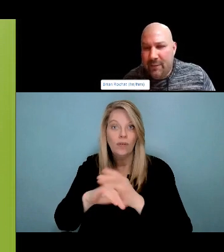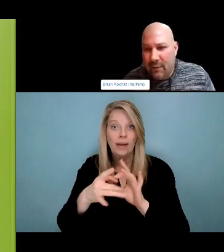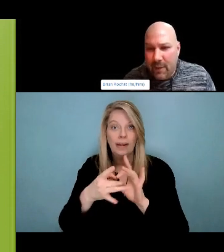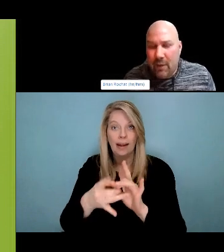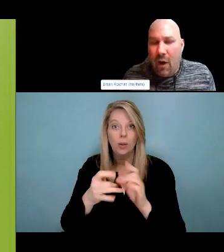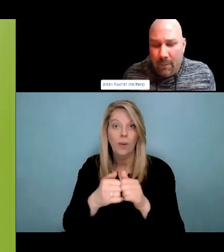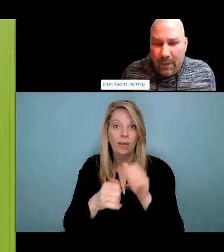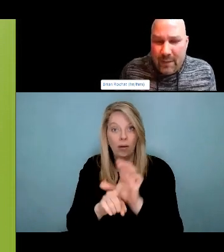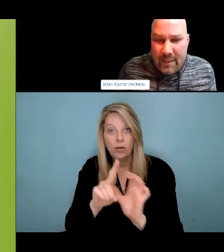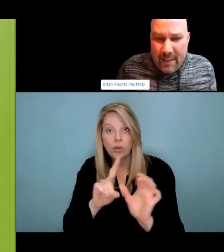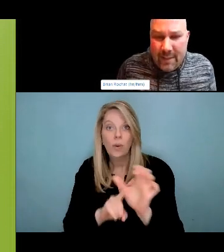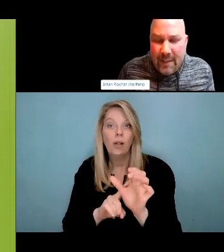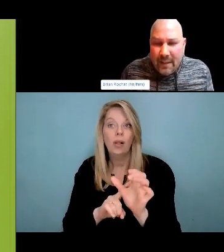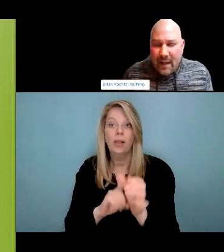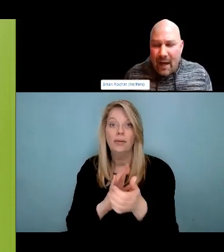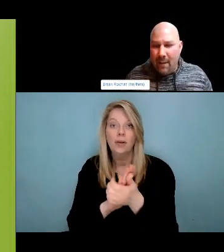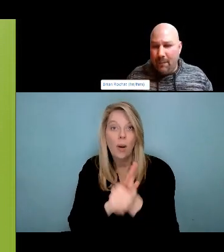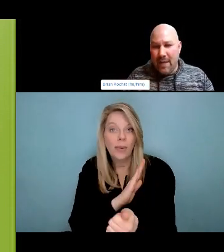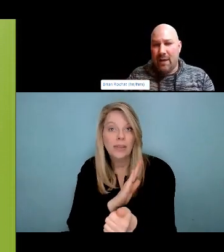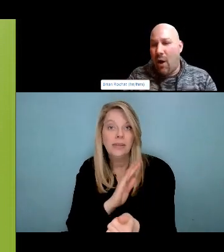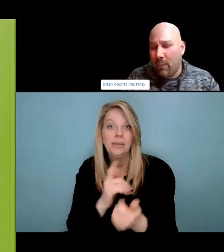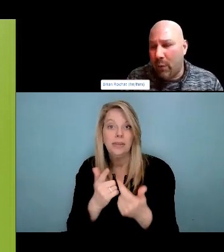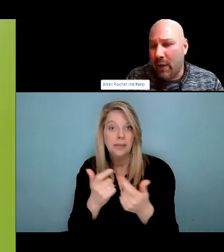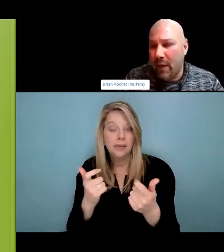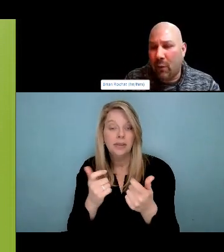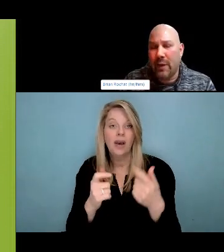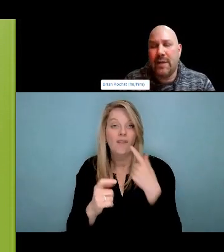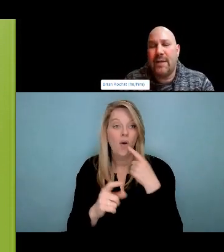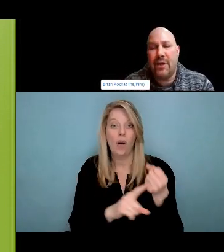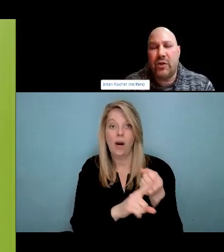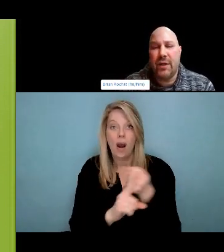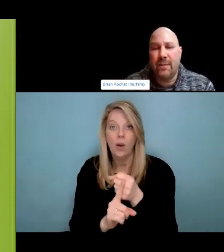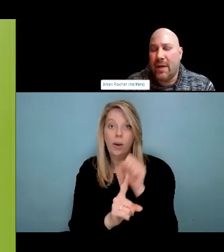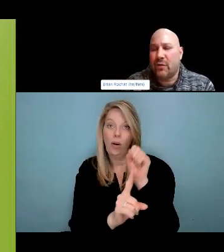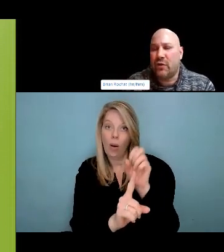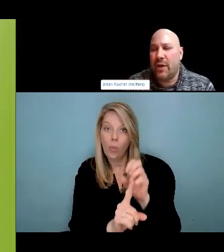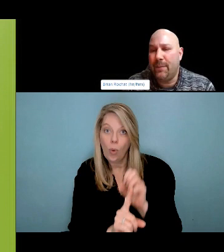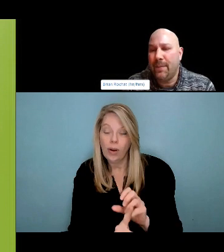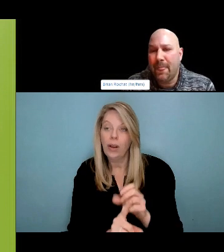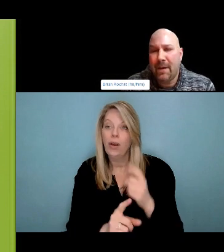that dream power that ability to look beyond just what's available and understand that,